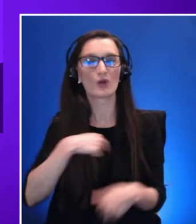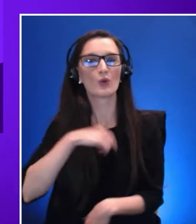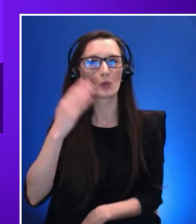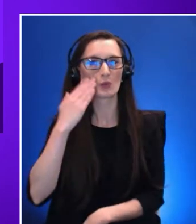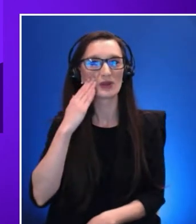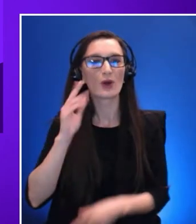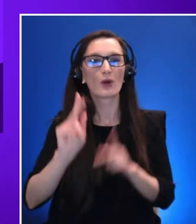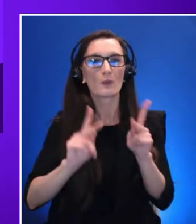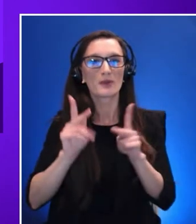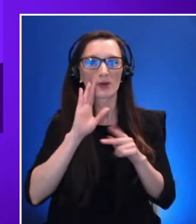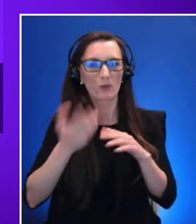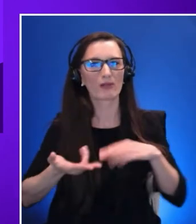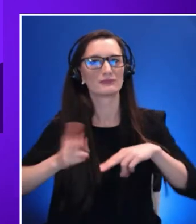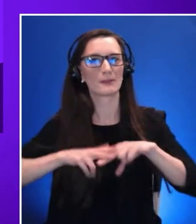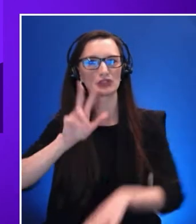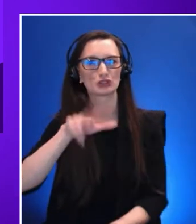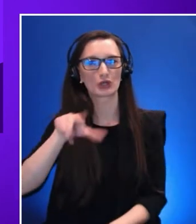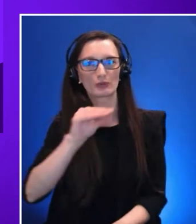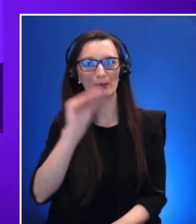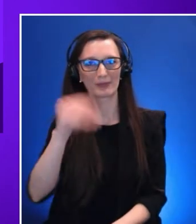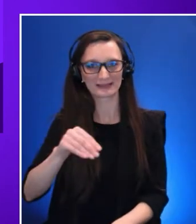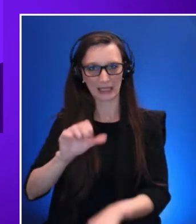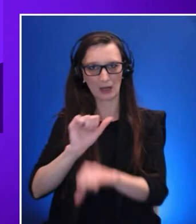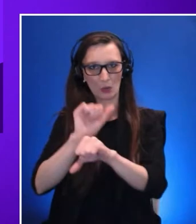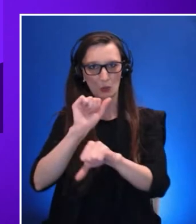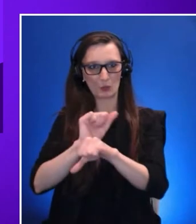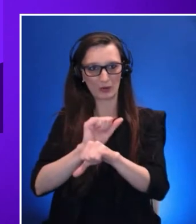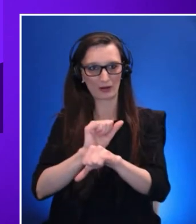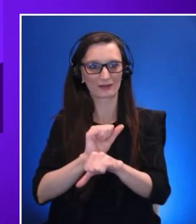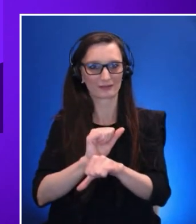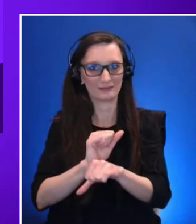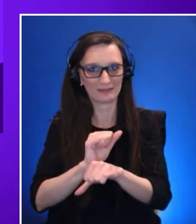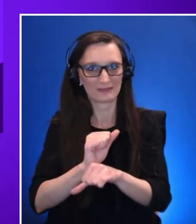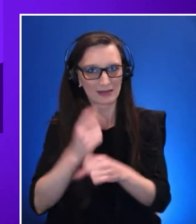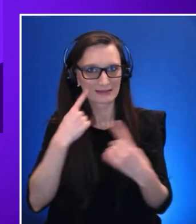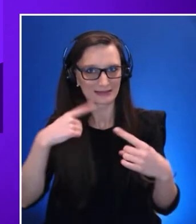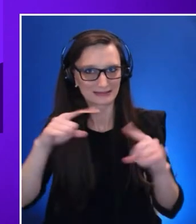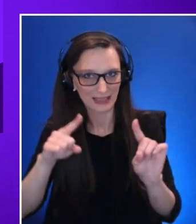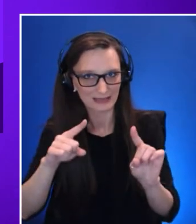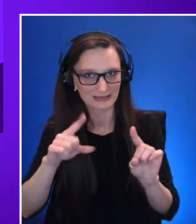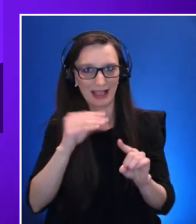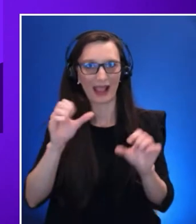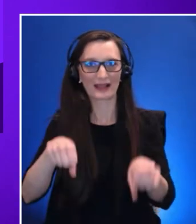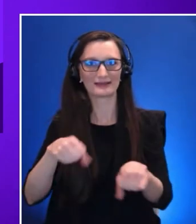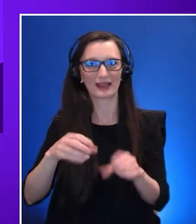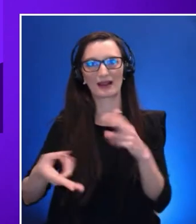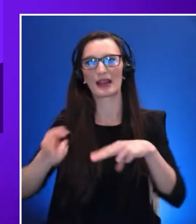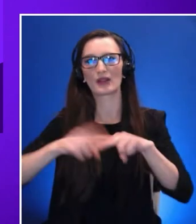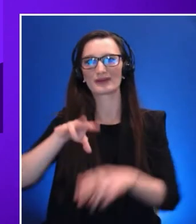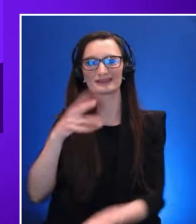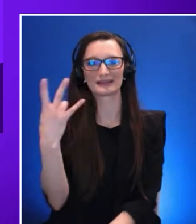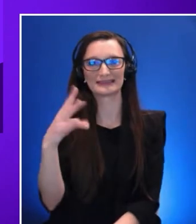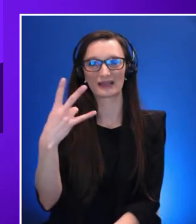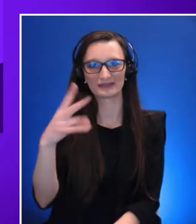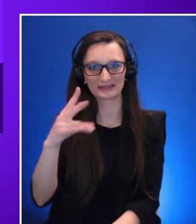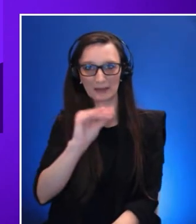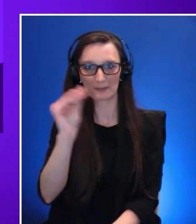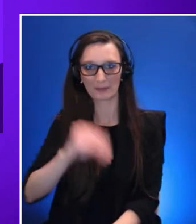completion can increase by 17% but really people are much more emotionally connected and engaged.